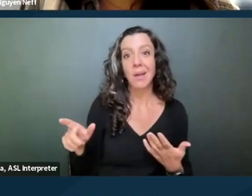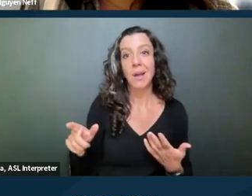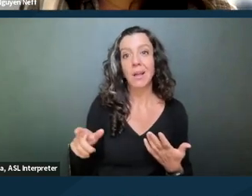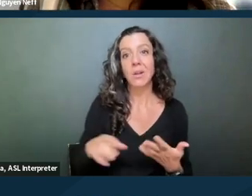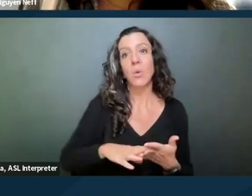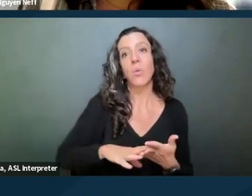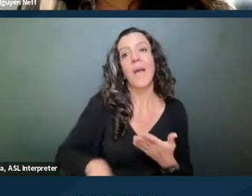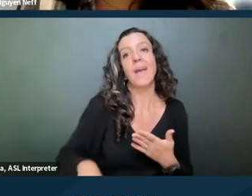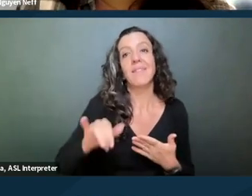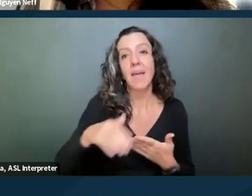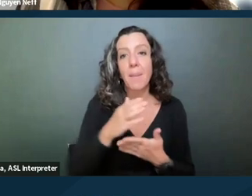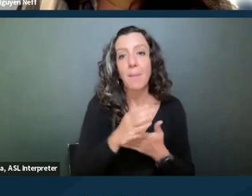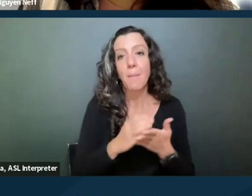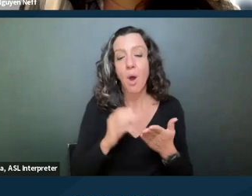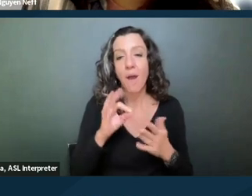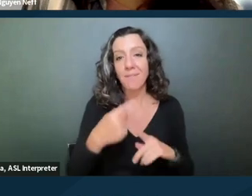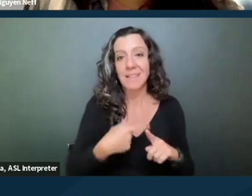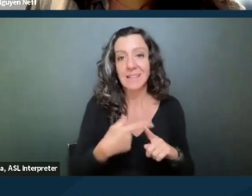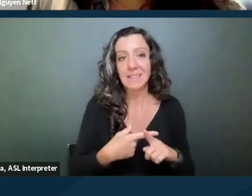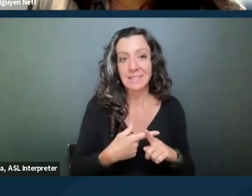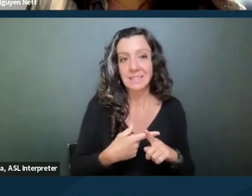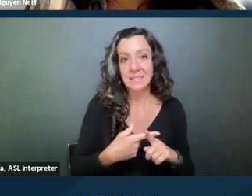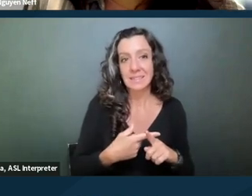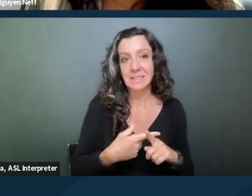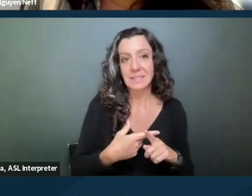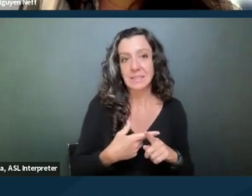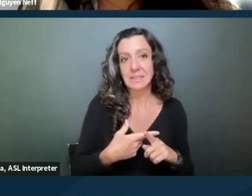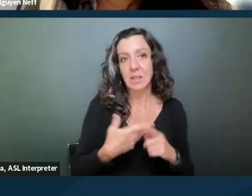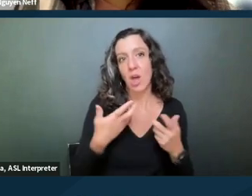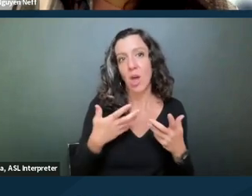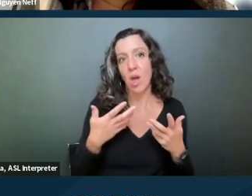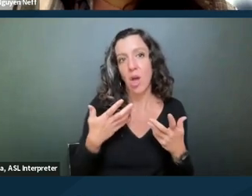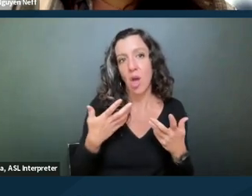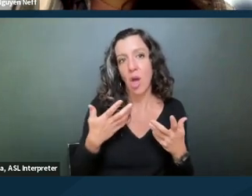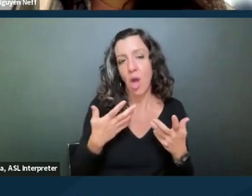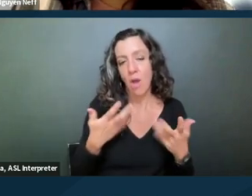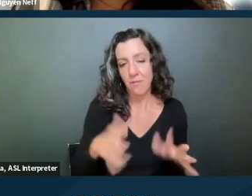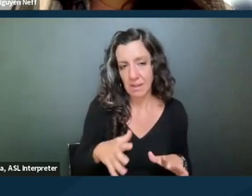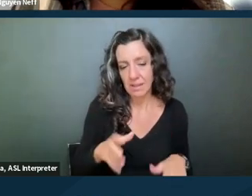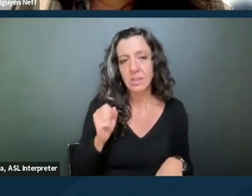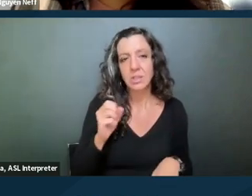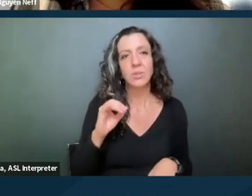of the lease also. So that's another thing to consider in representing people with disabilities